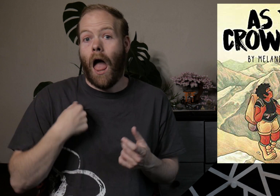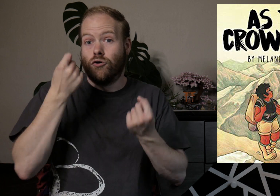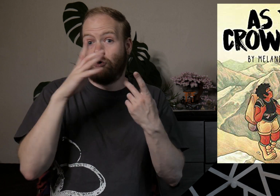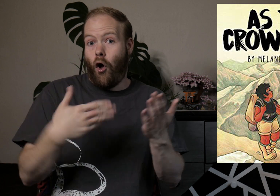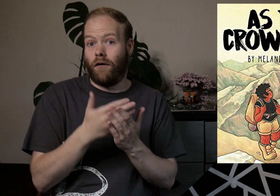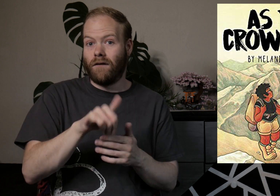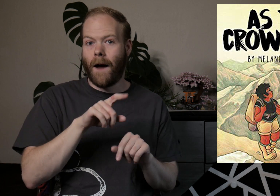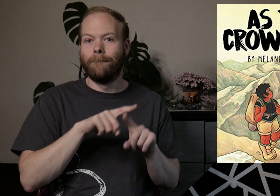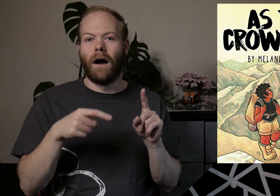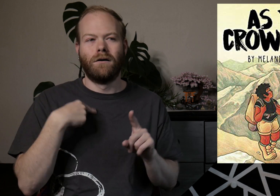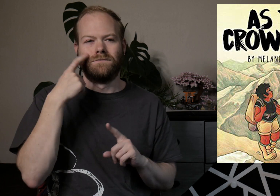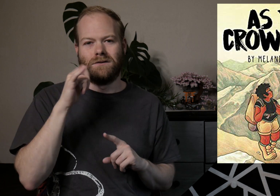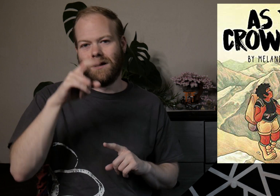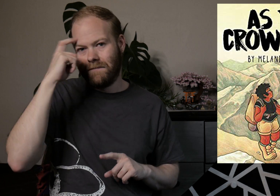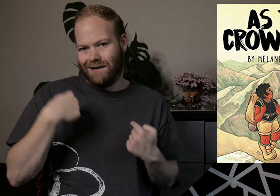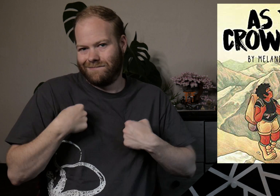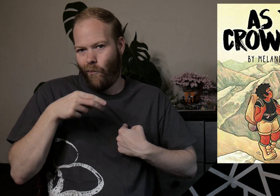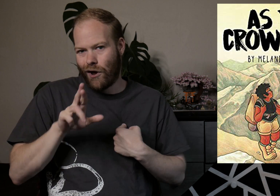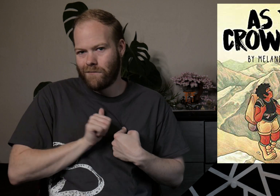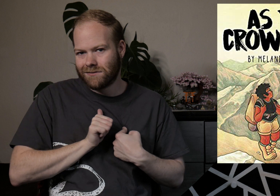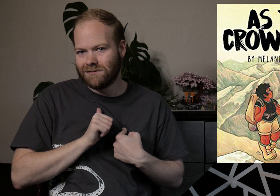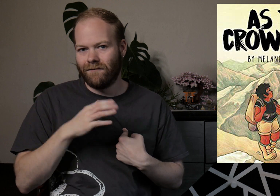I understood it all, but I suspect that’s because I’m queer myself,